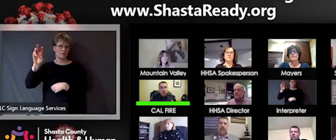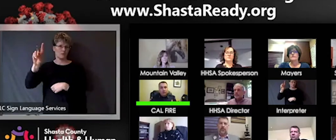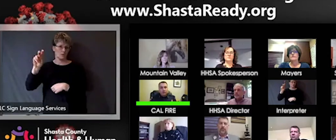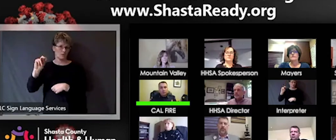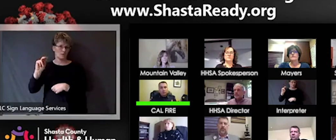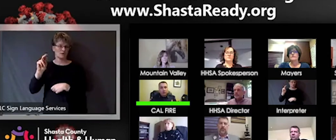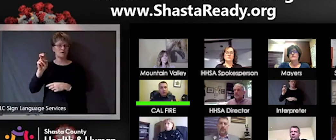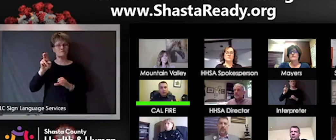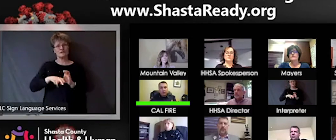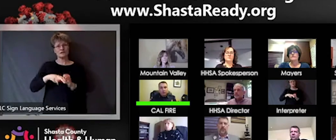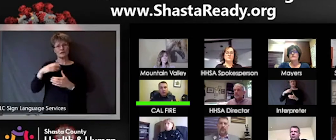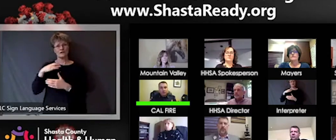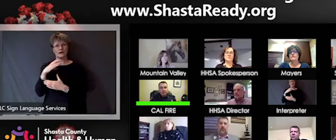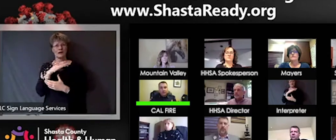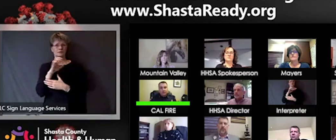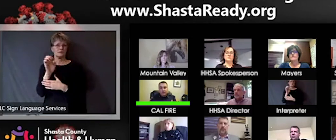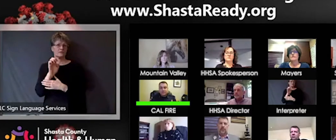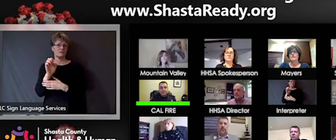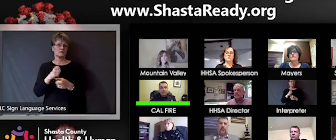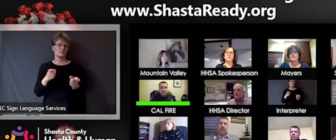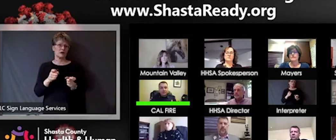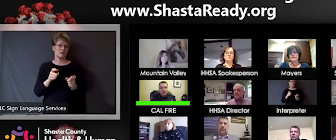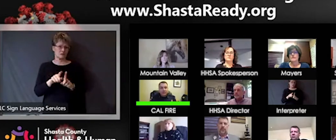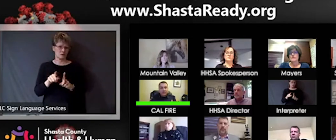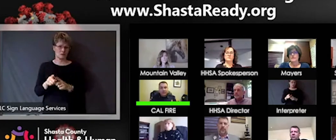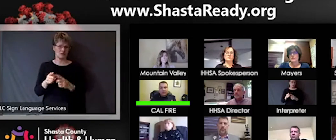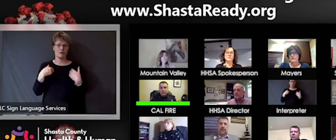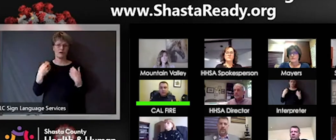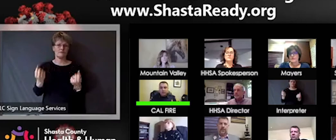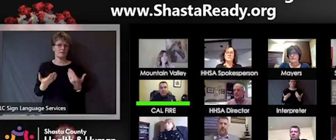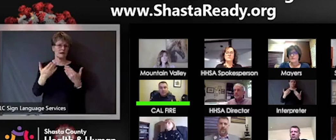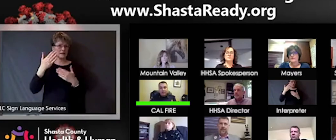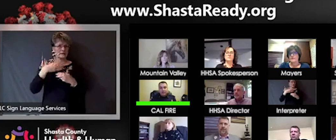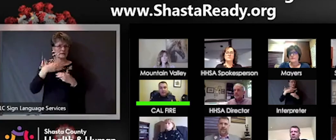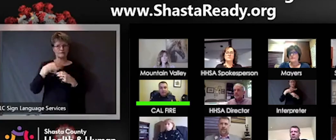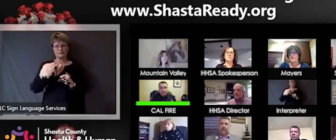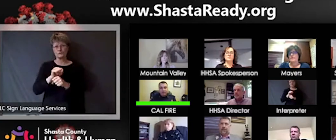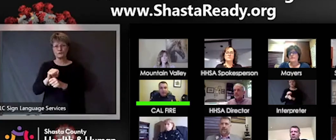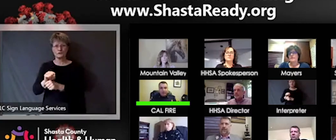supporting the emergency incidents in this county. Aside from that, from the CAL